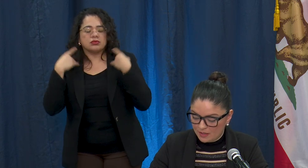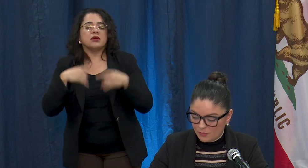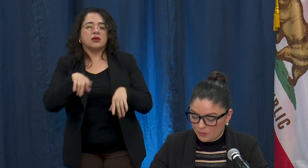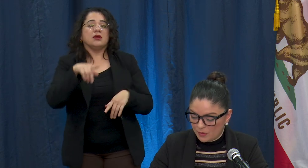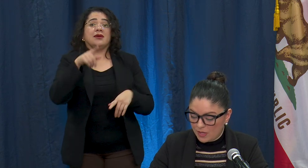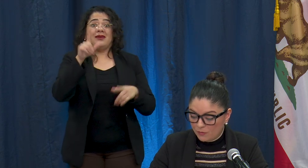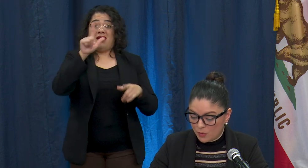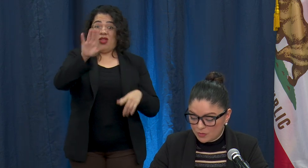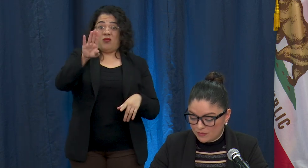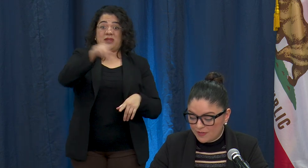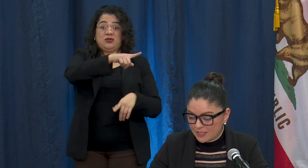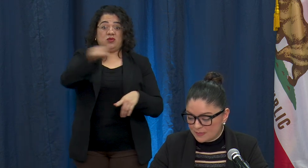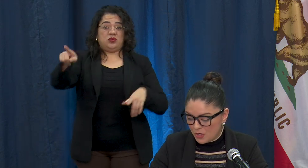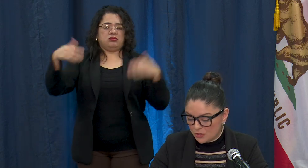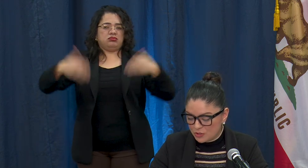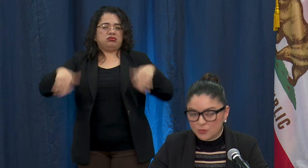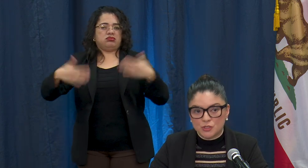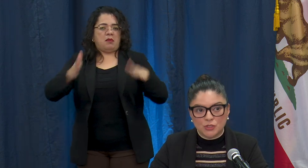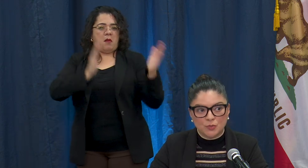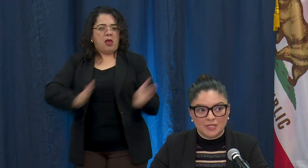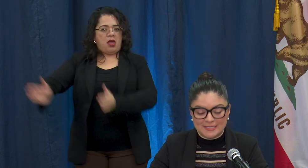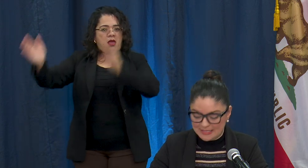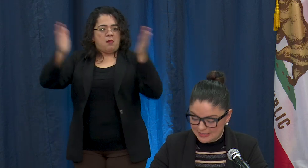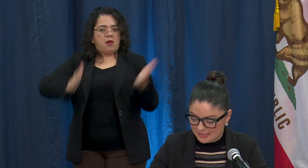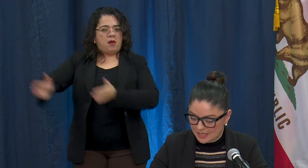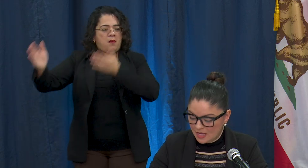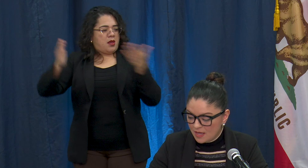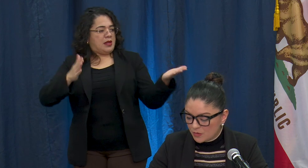and have worked with various partners to ensure we're assessing the